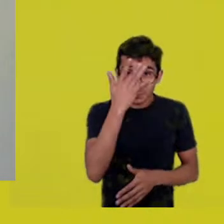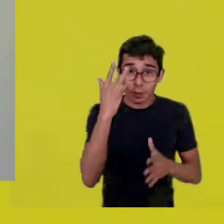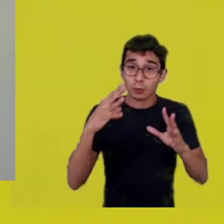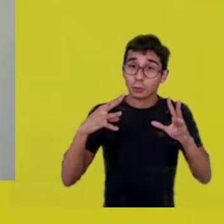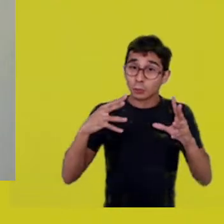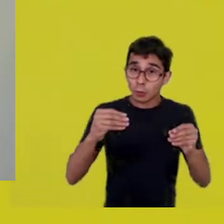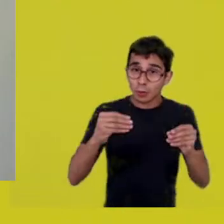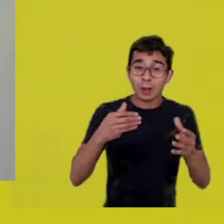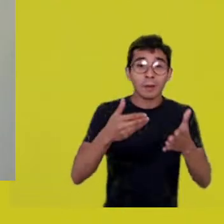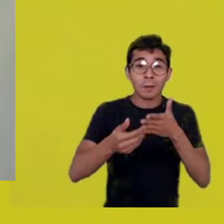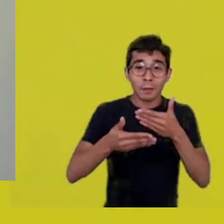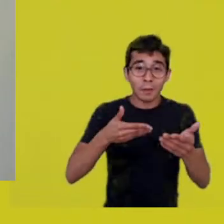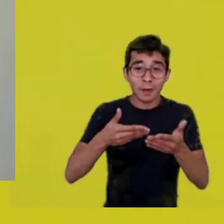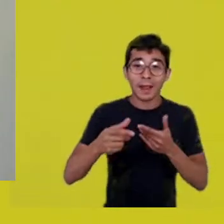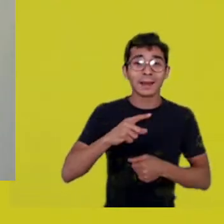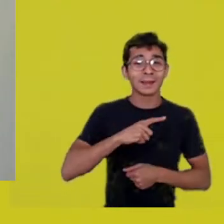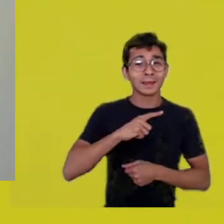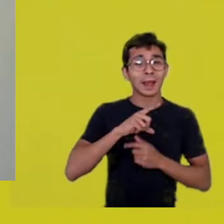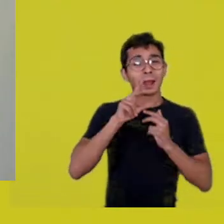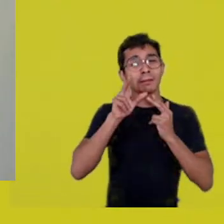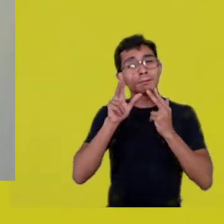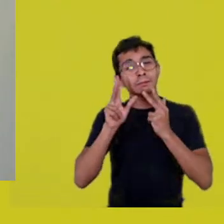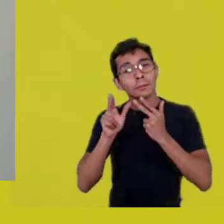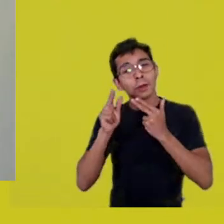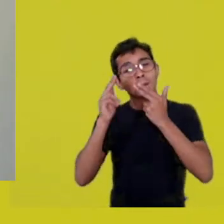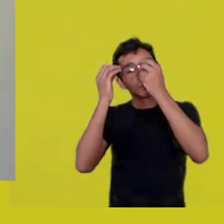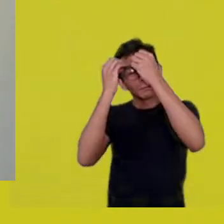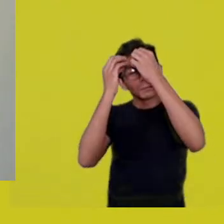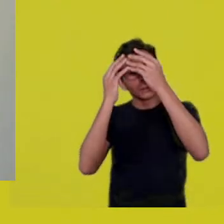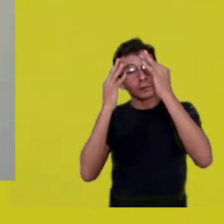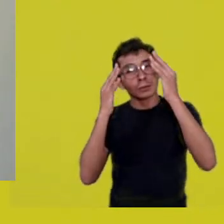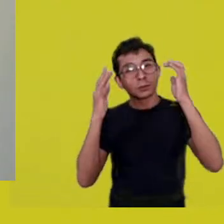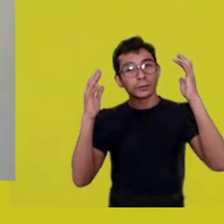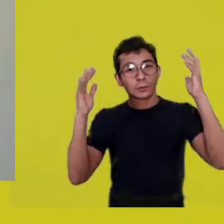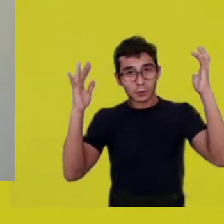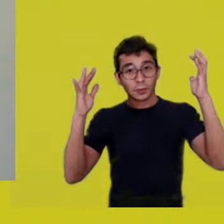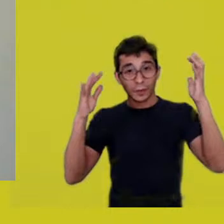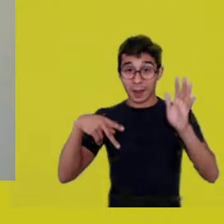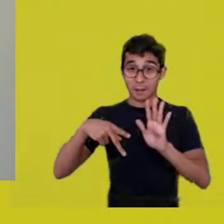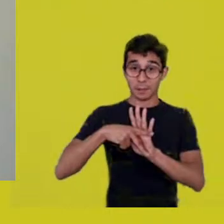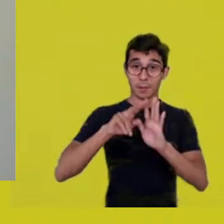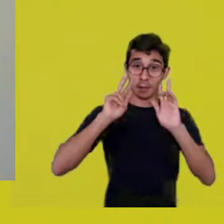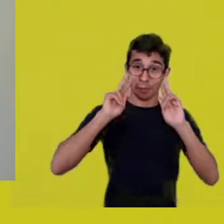which is inherent to us, living beings, dreaming,